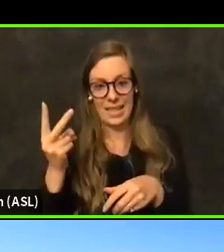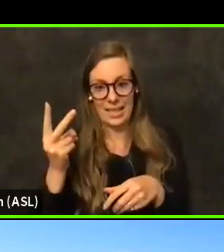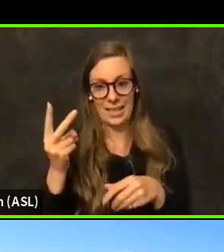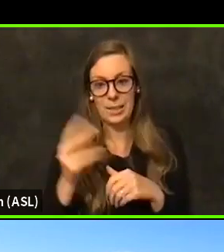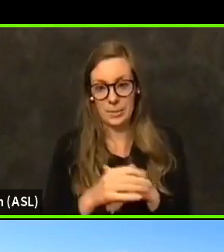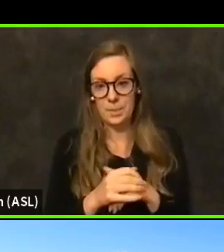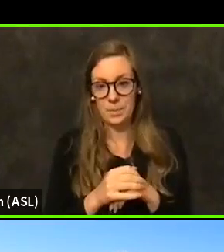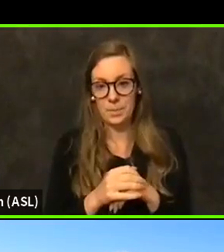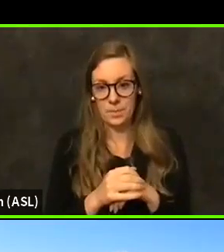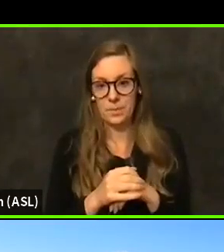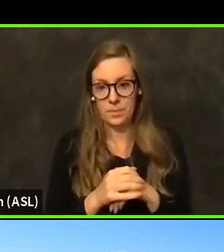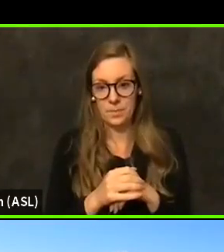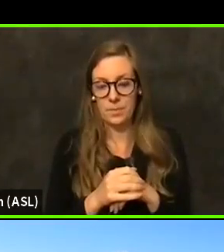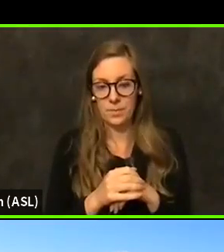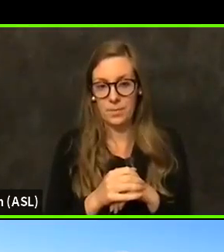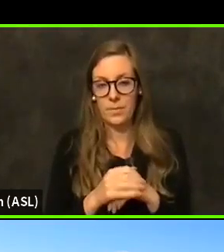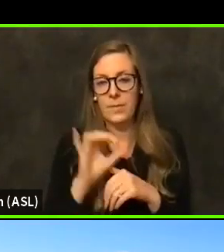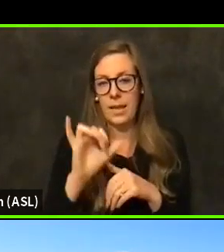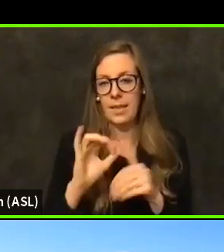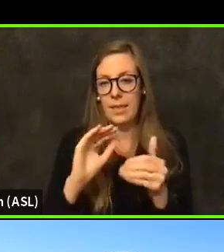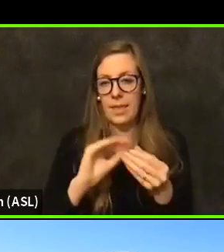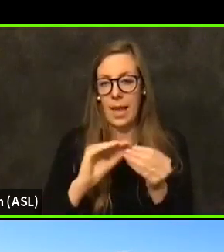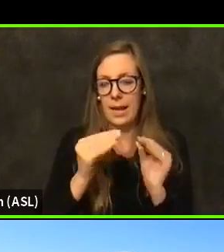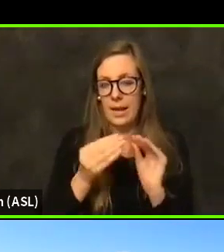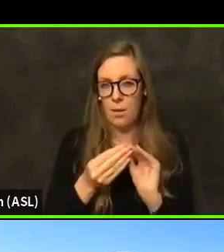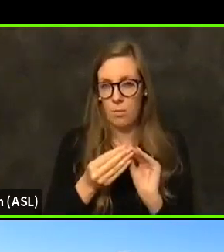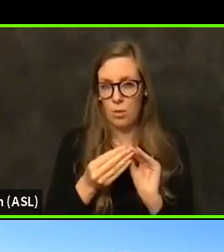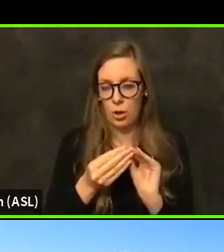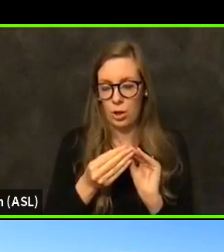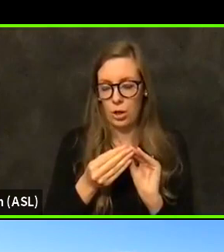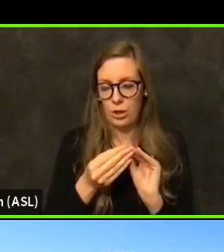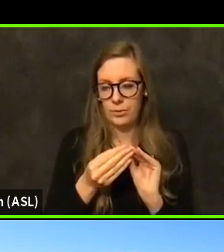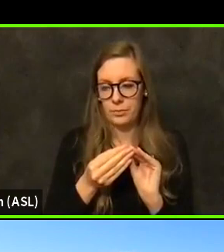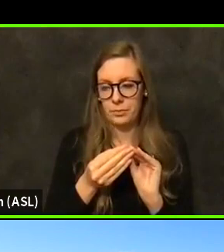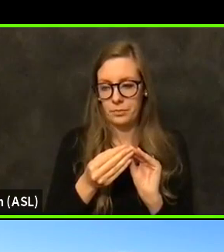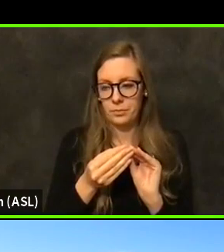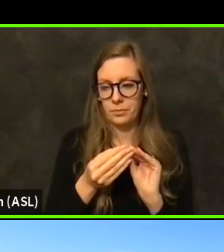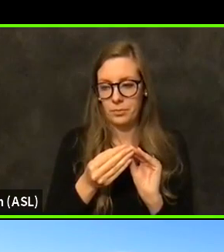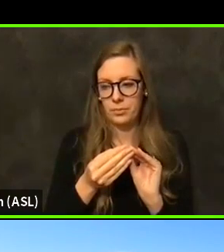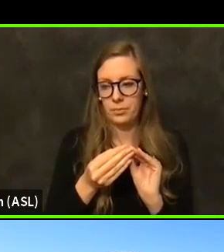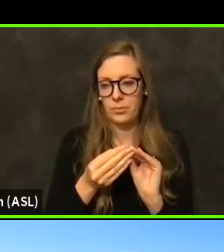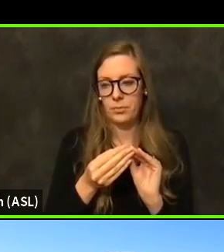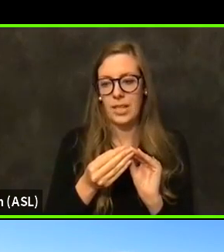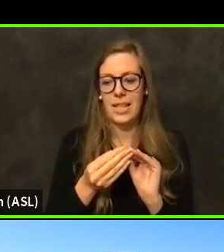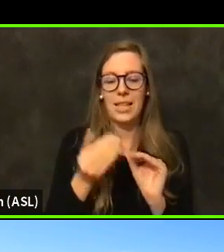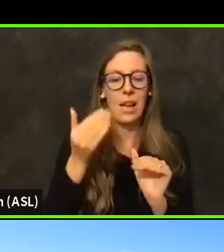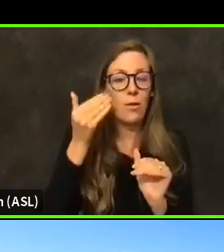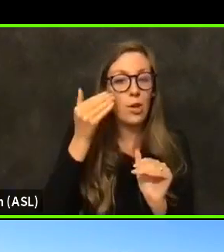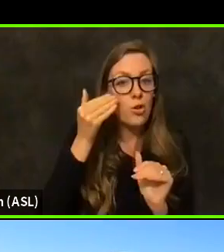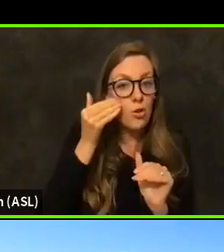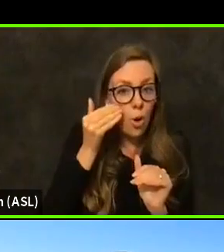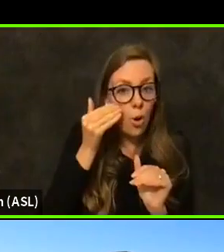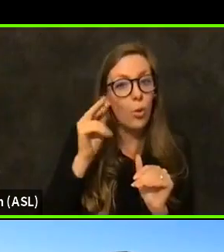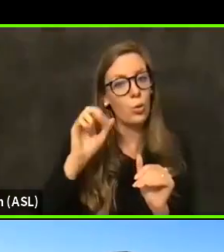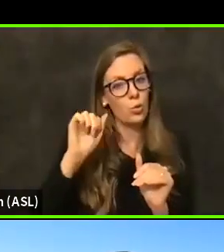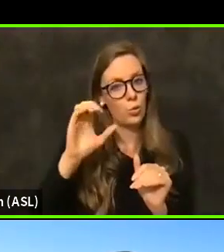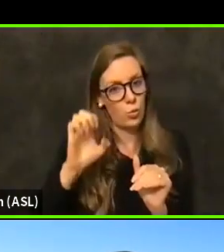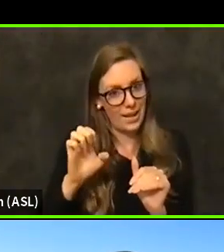and that that proportion is out of known race and ethnicity. So that's excluding individuals who are in